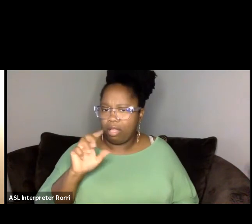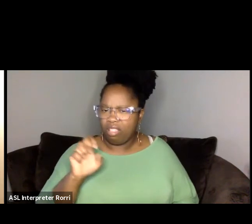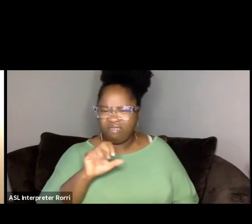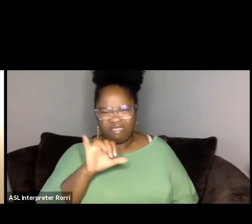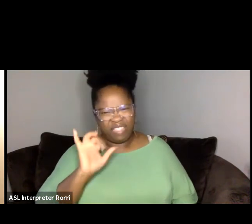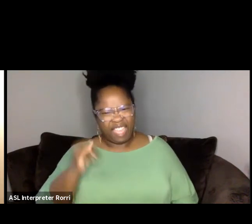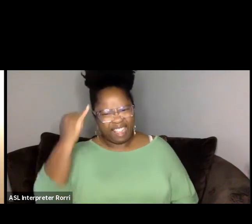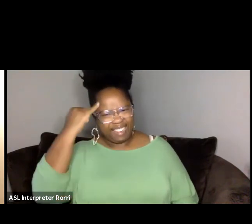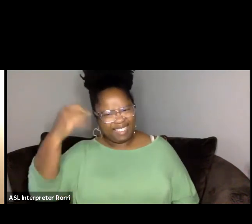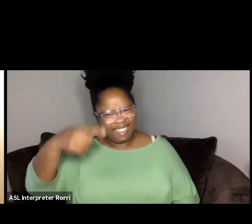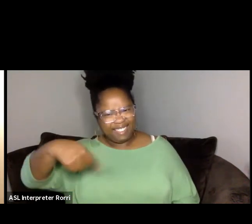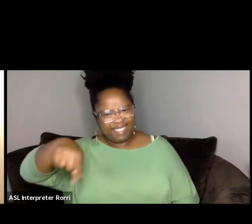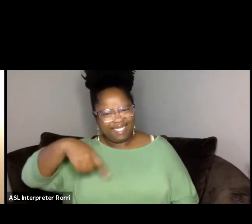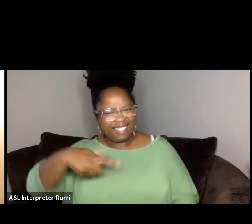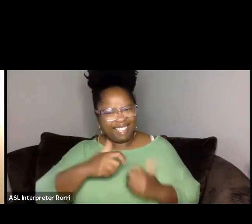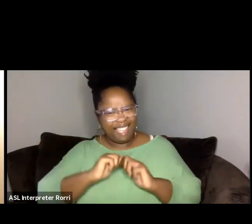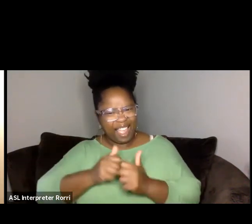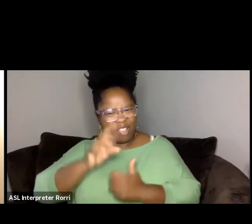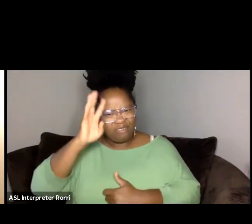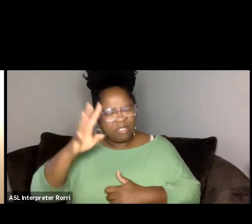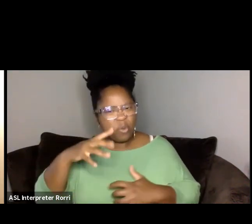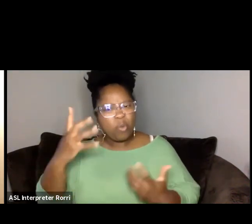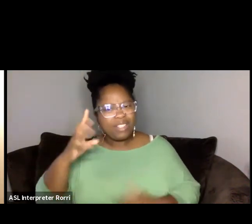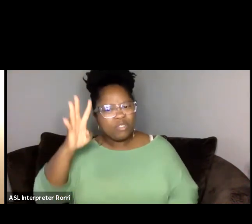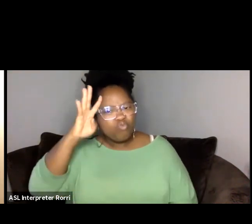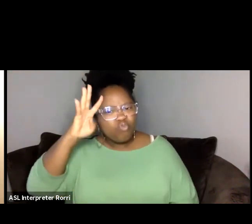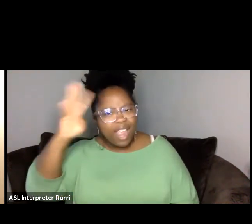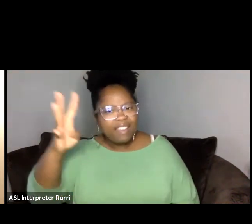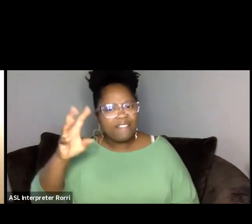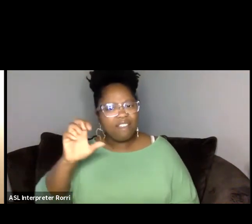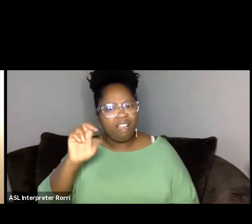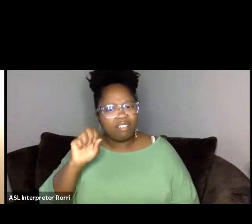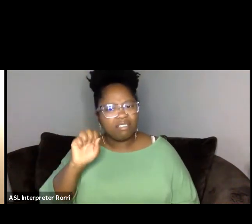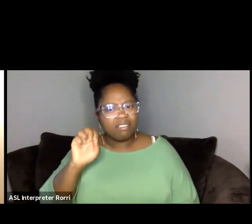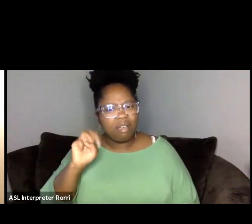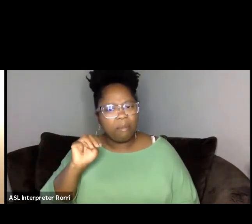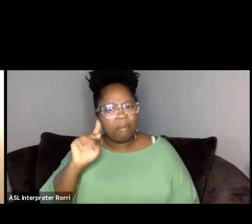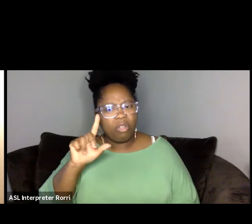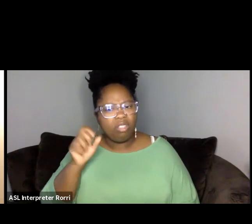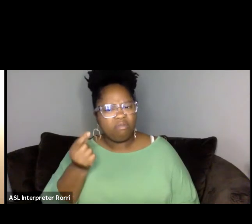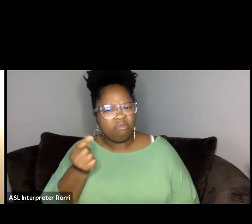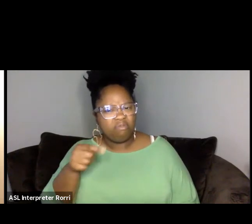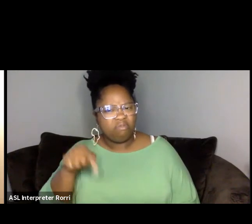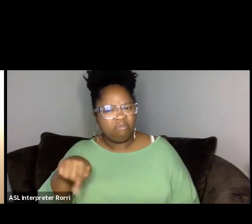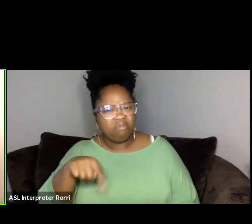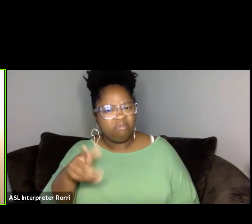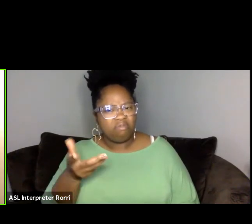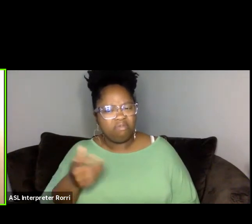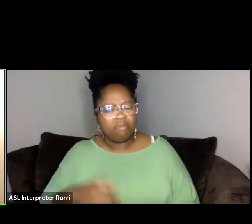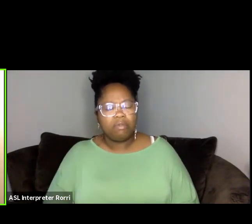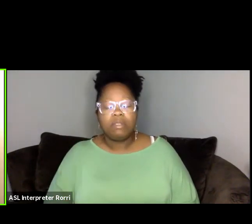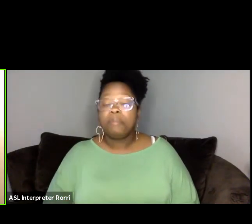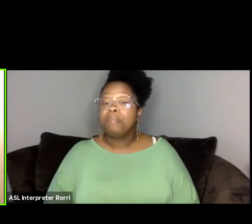and what is the Creative Ensemble? Yeah. Yes, so thank you, yes.